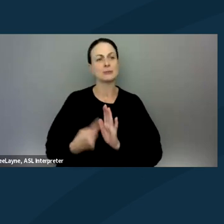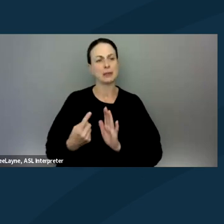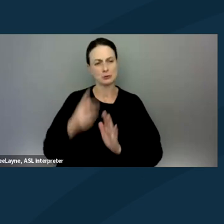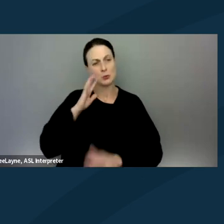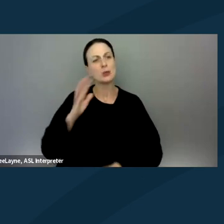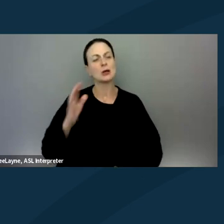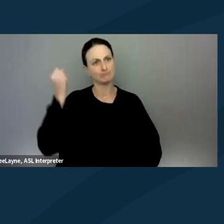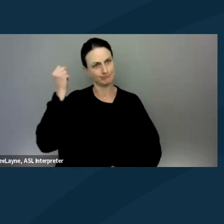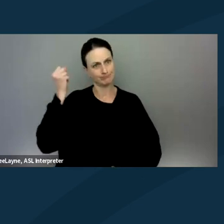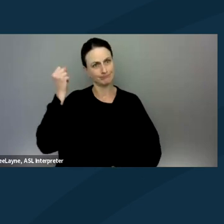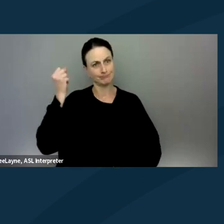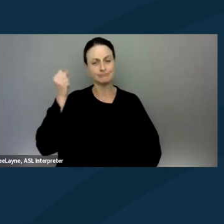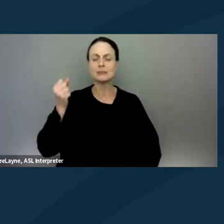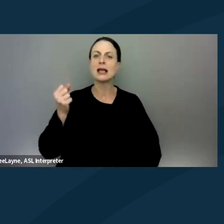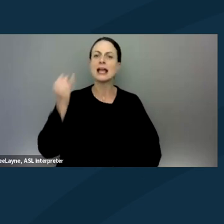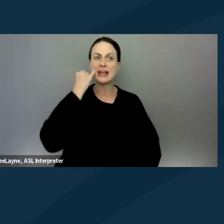If you have attendance services needs,